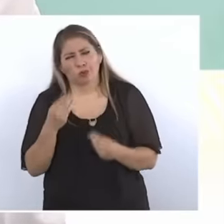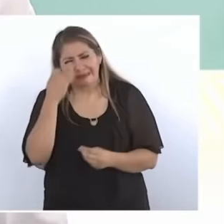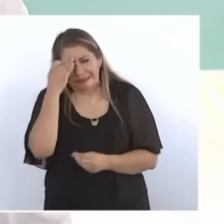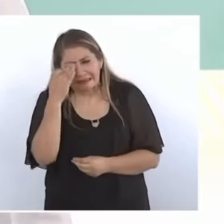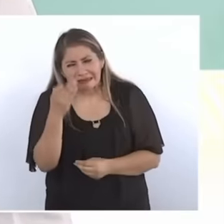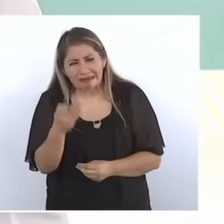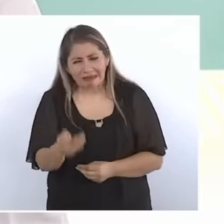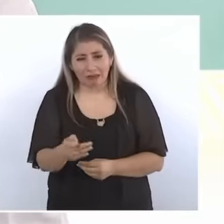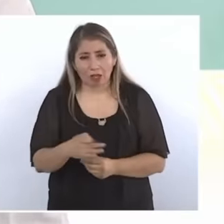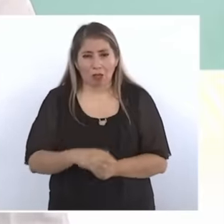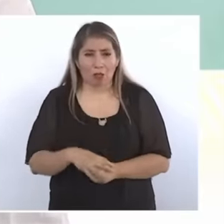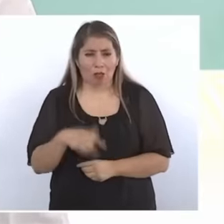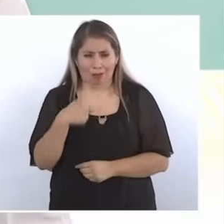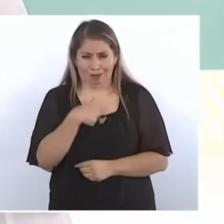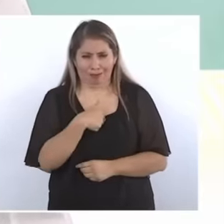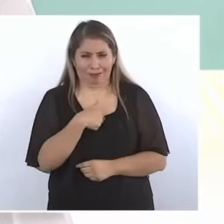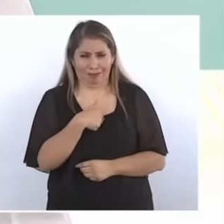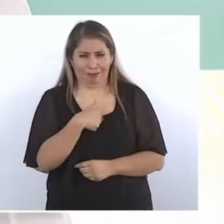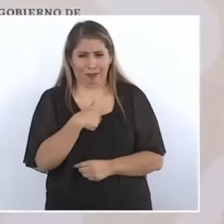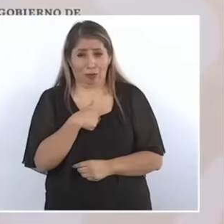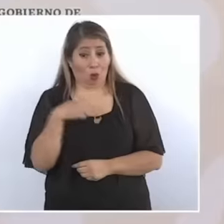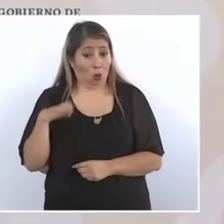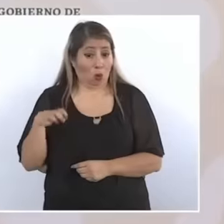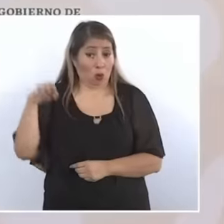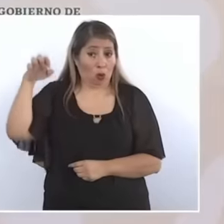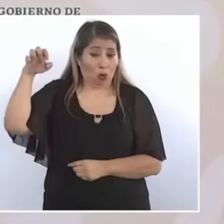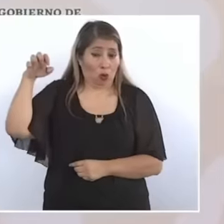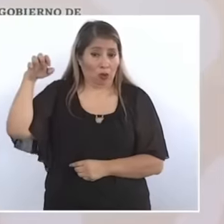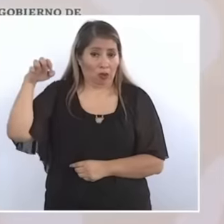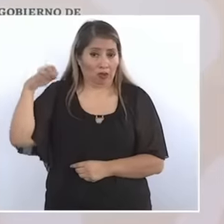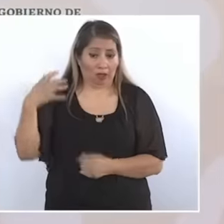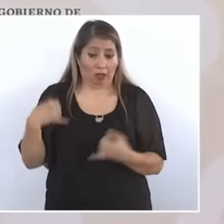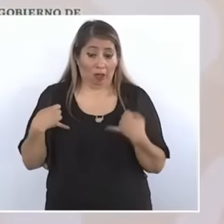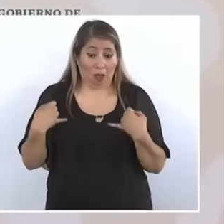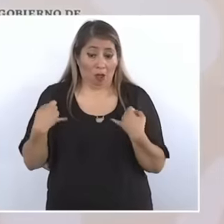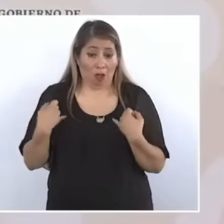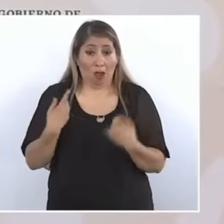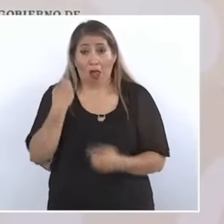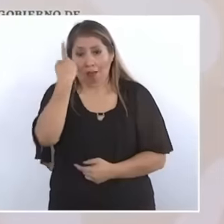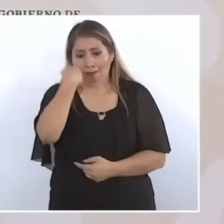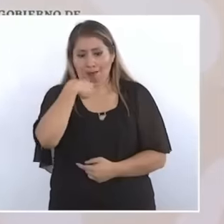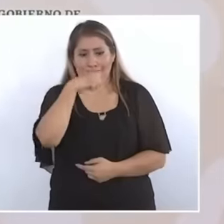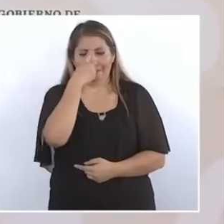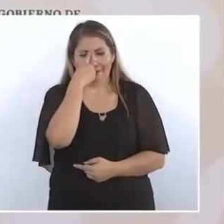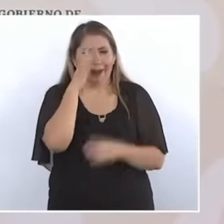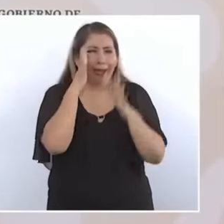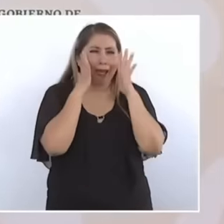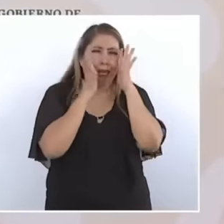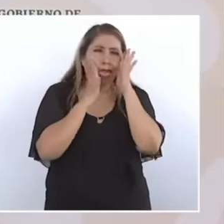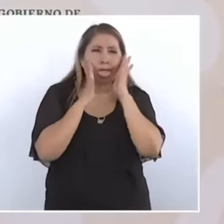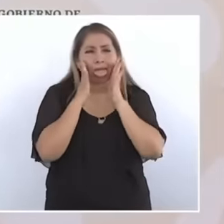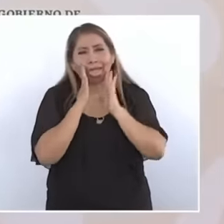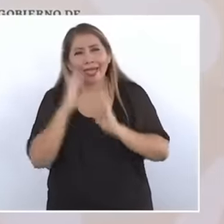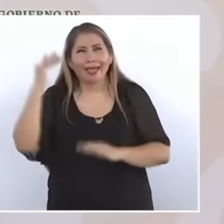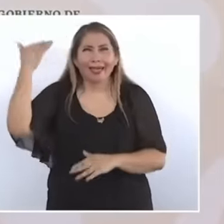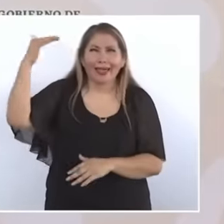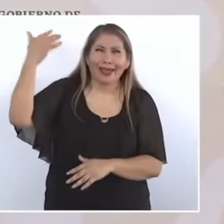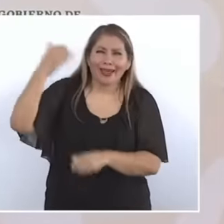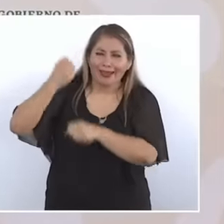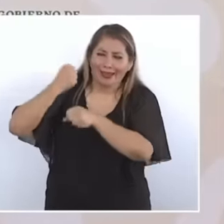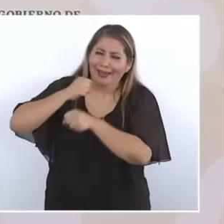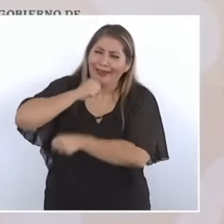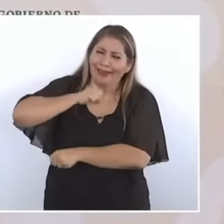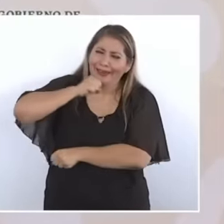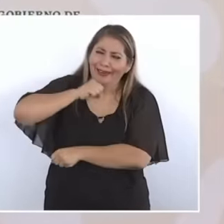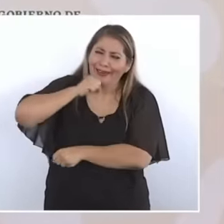I'm very old, I'm young, what's happening is that I'm loose on dirt roads,